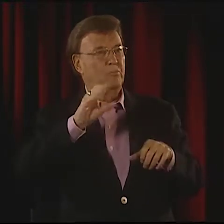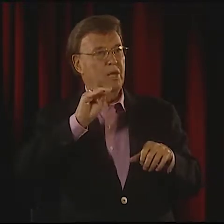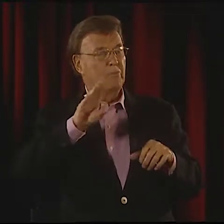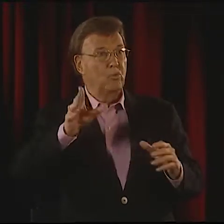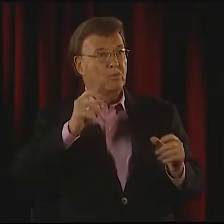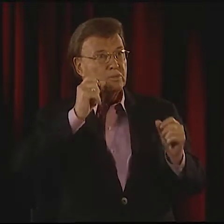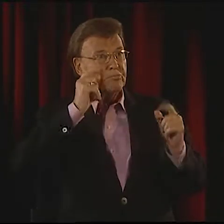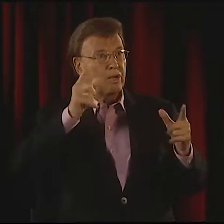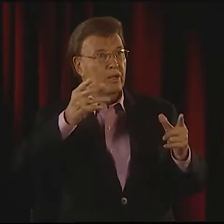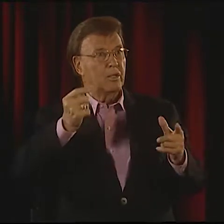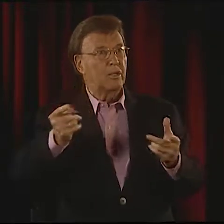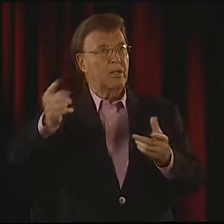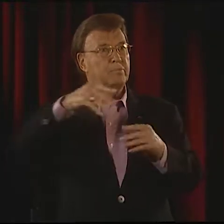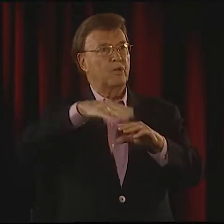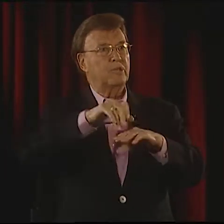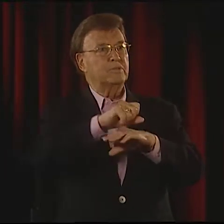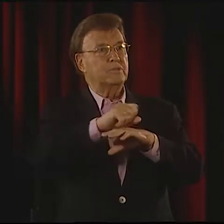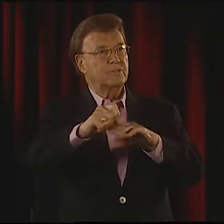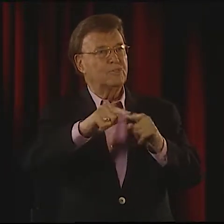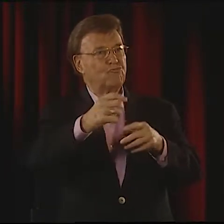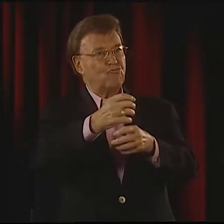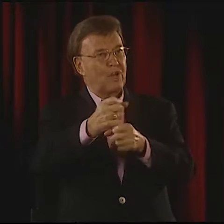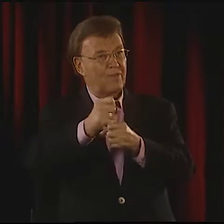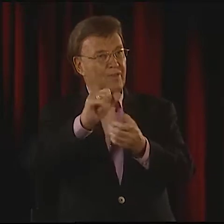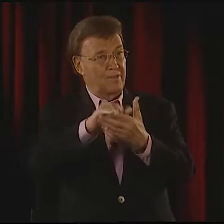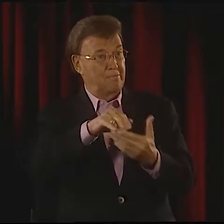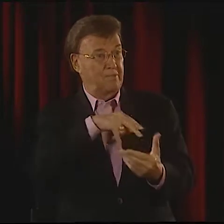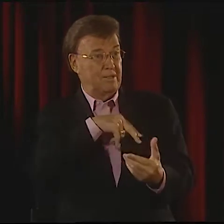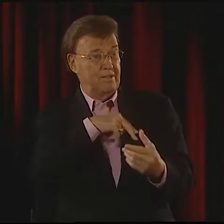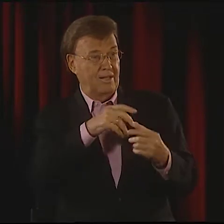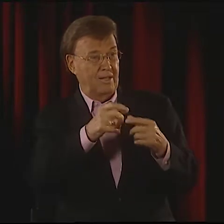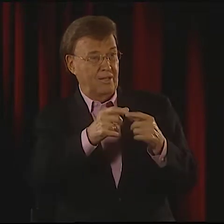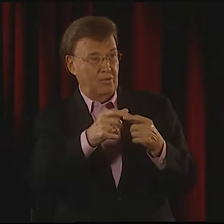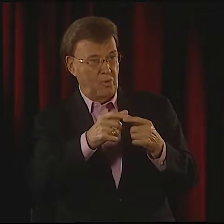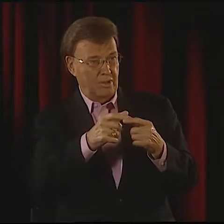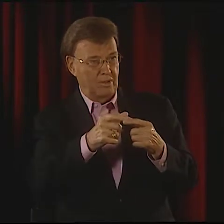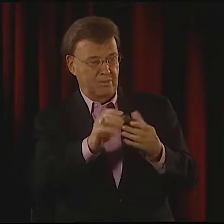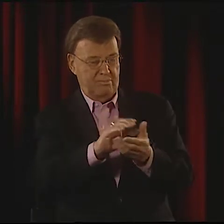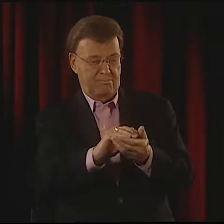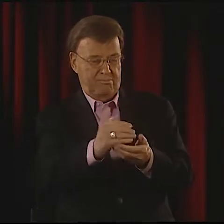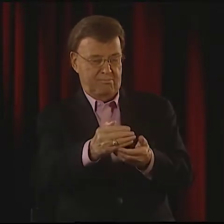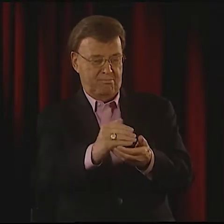THAT HE HAD RECEIVED THIS. BOB WAS SHOCKED.